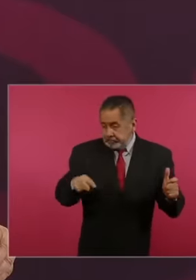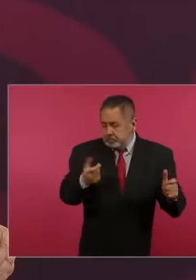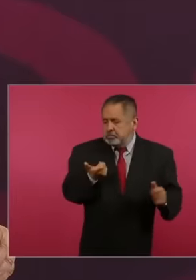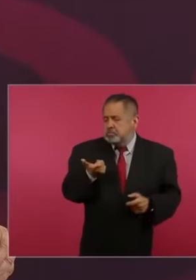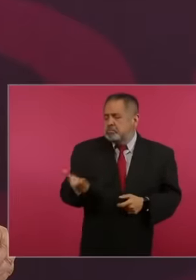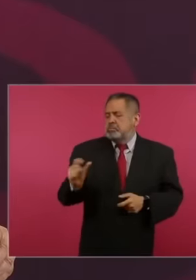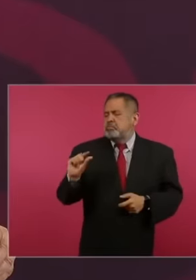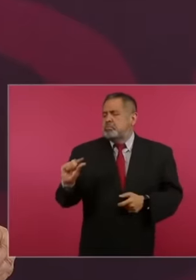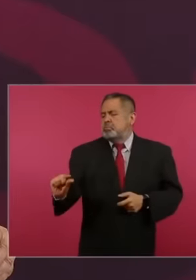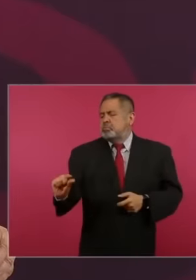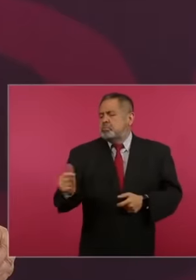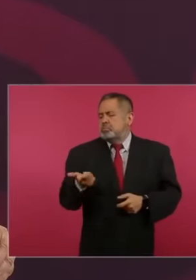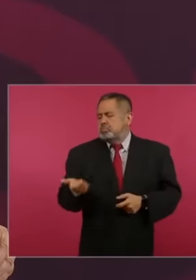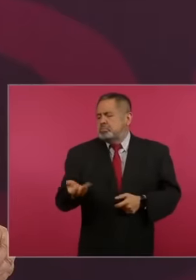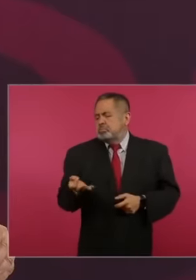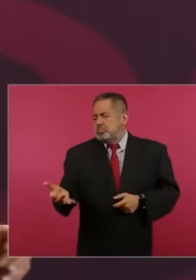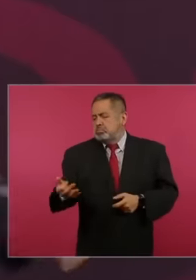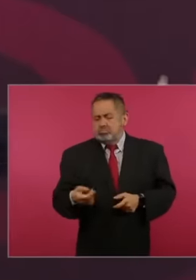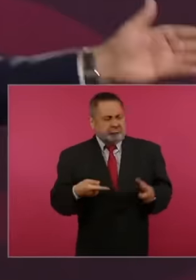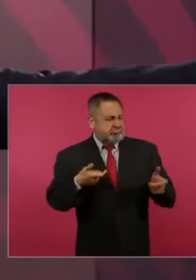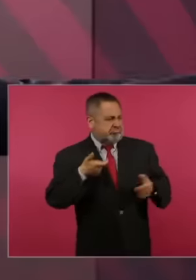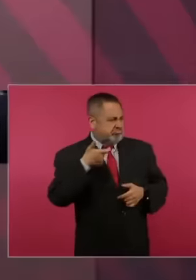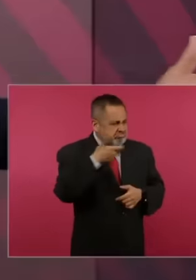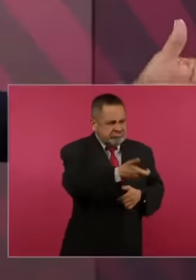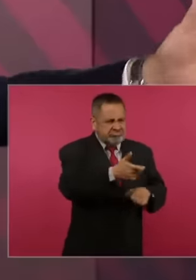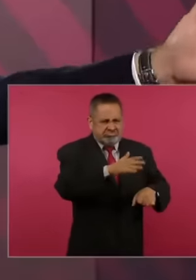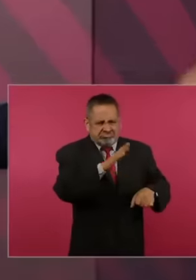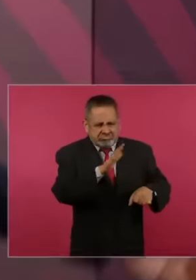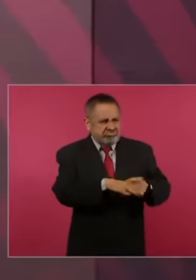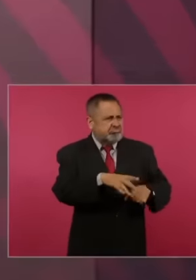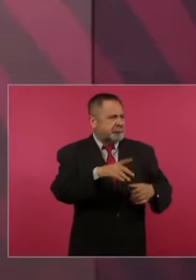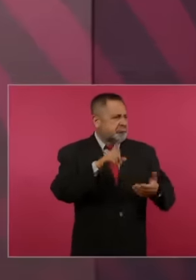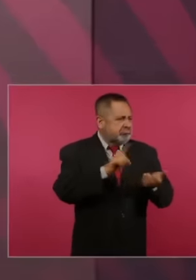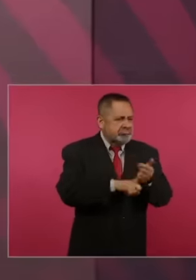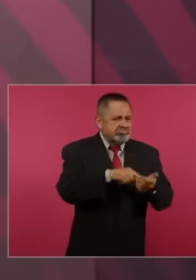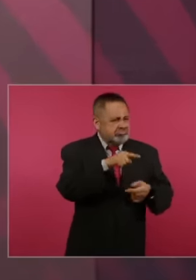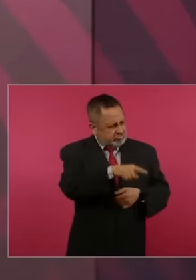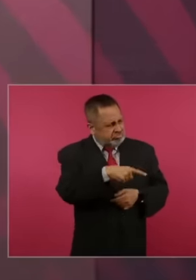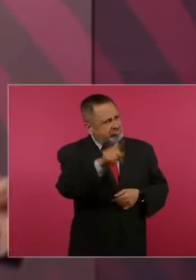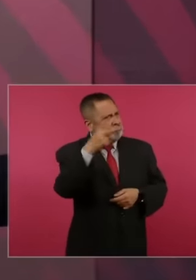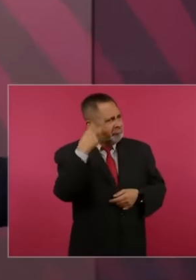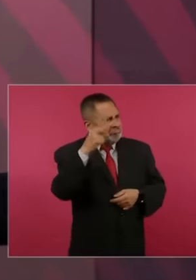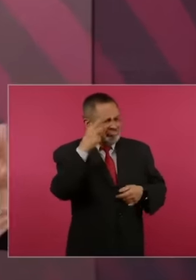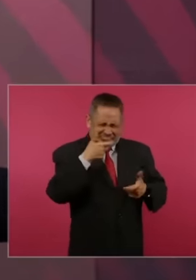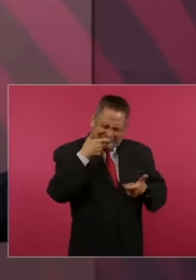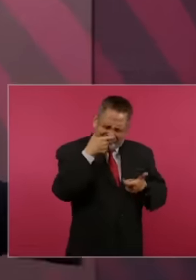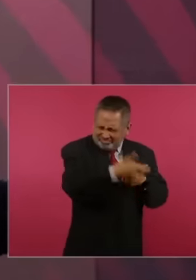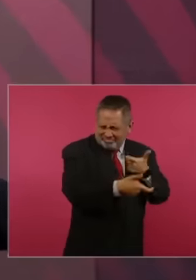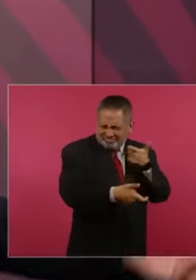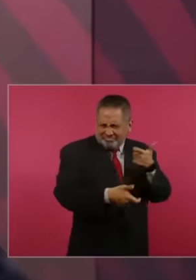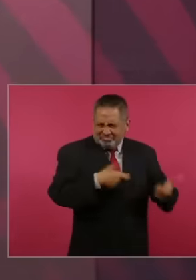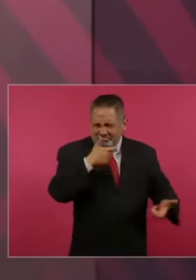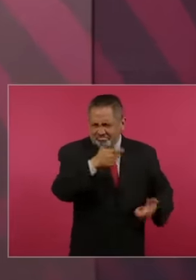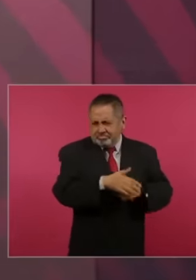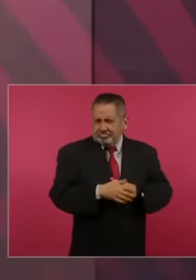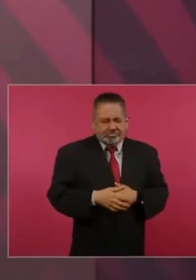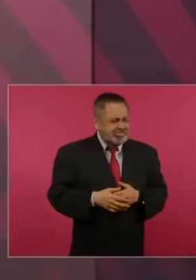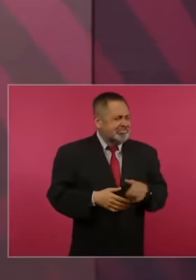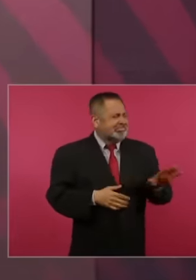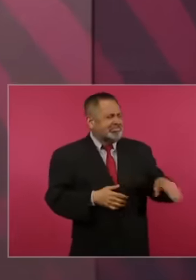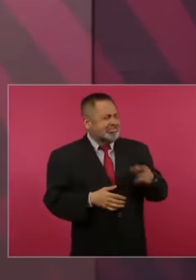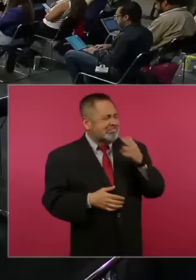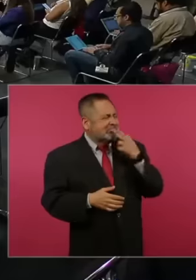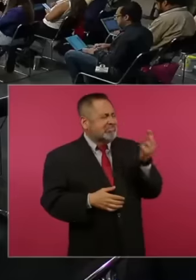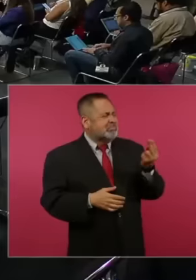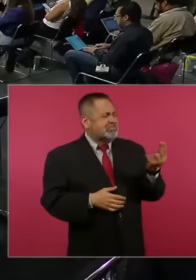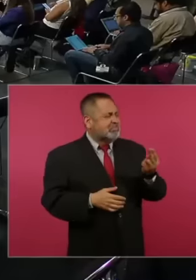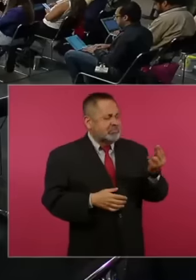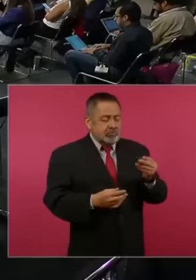travel expenses and ulas like this one where you do not use new parts you can